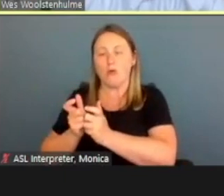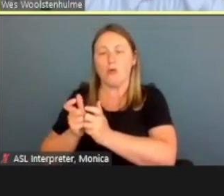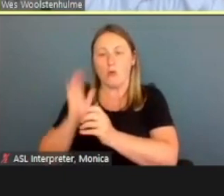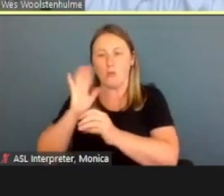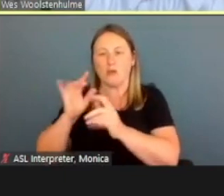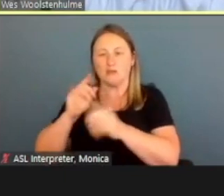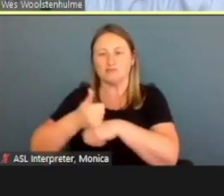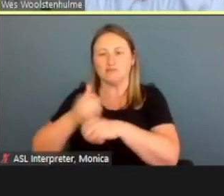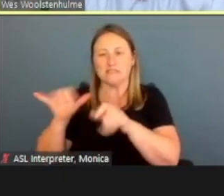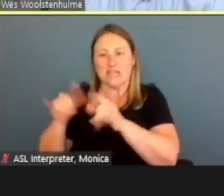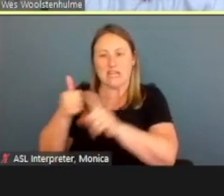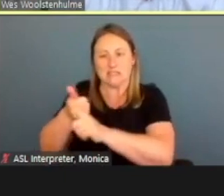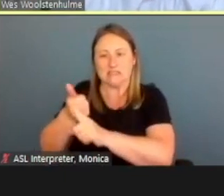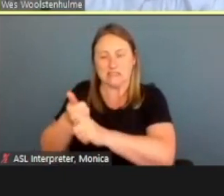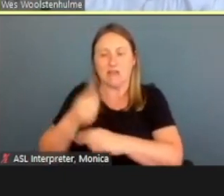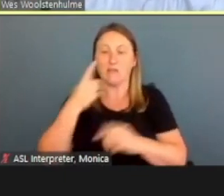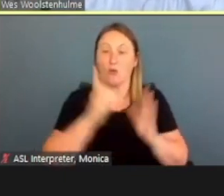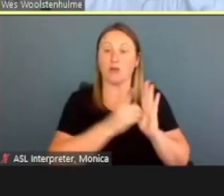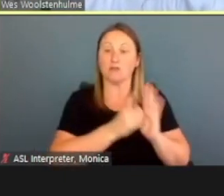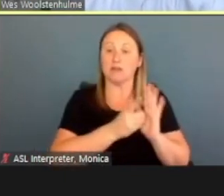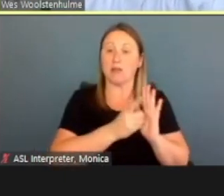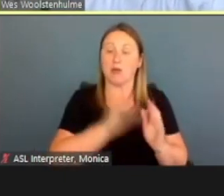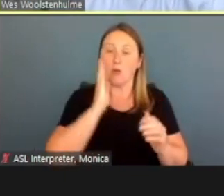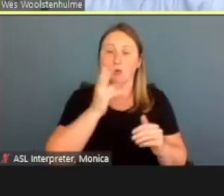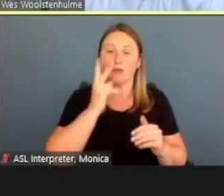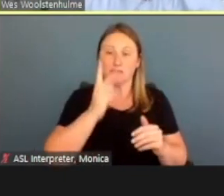For our demo today, we'll be viewing it in a desktop mode.